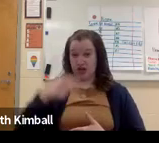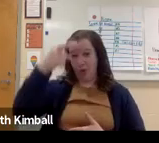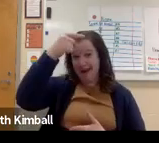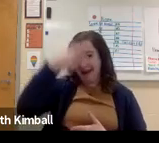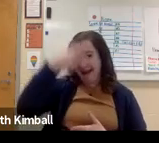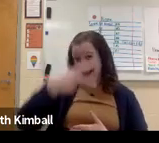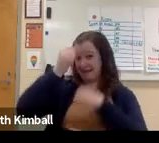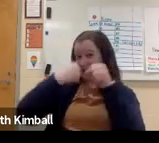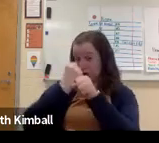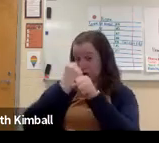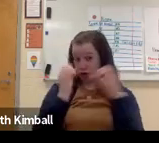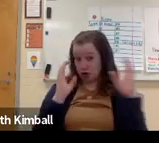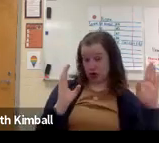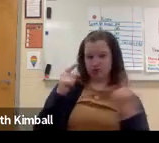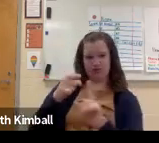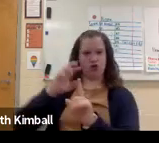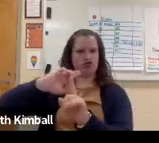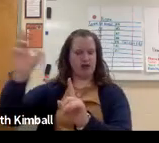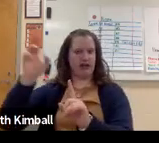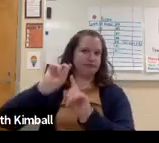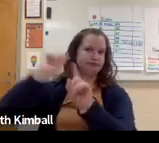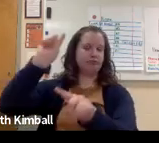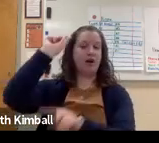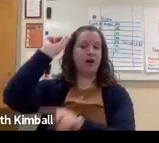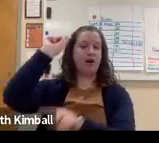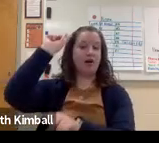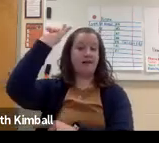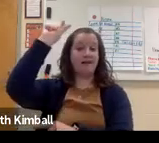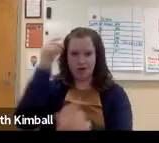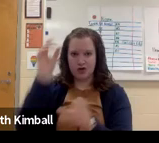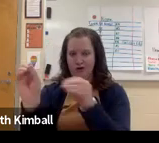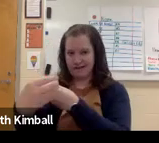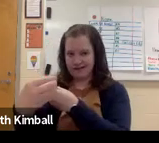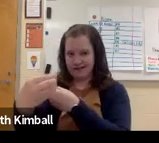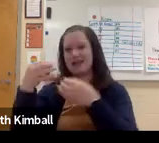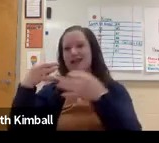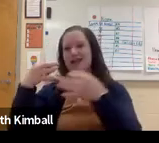And by the end of the semester-- so halfway through that school year, they were ready to go ahead.